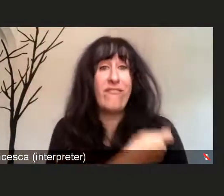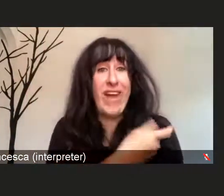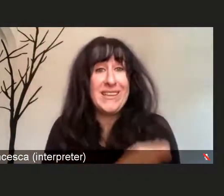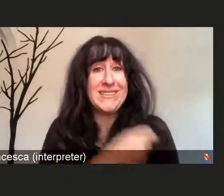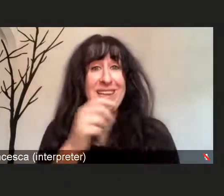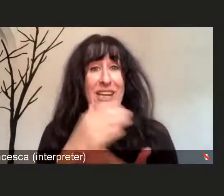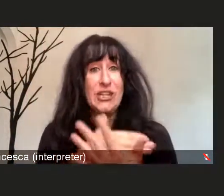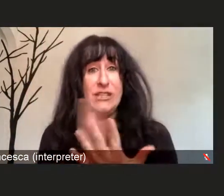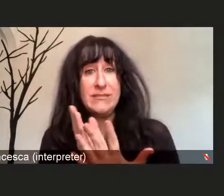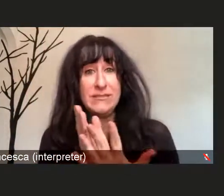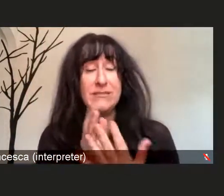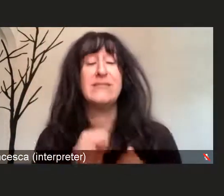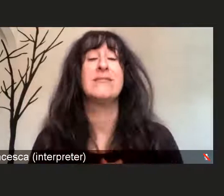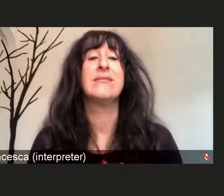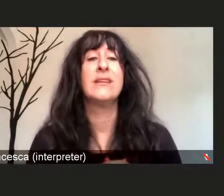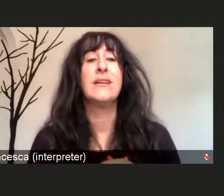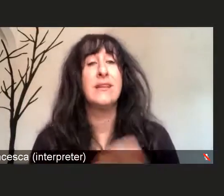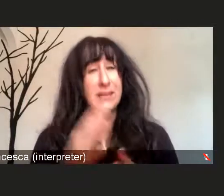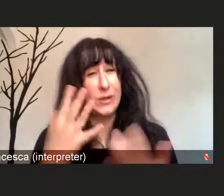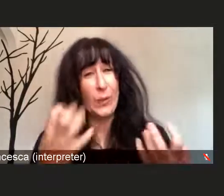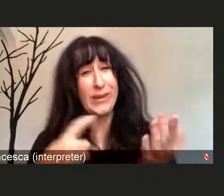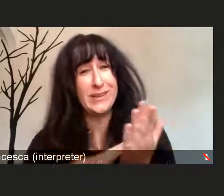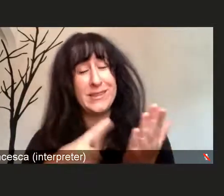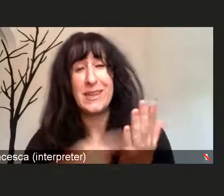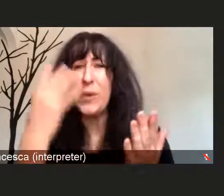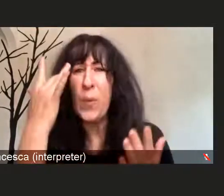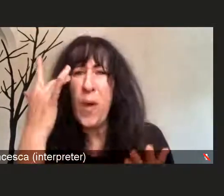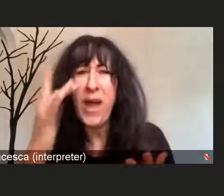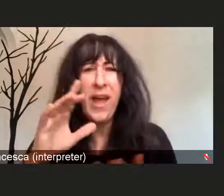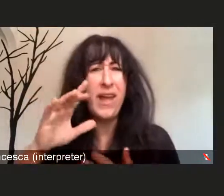why everyone is hearing so much about the Delta variant,